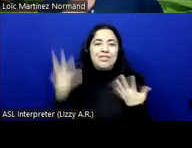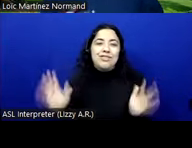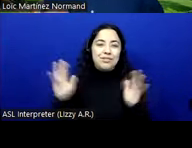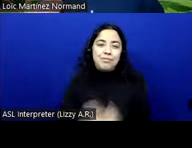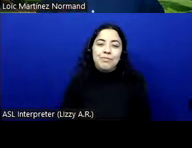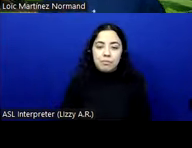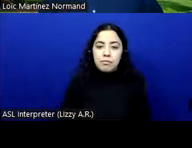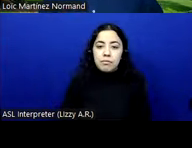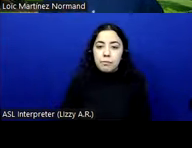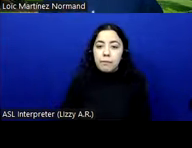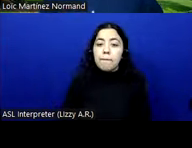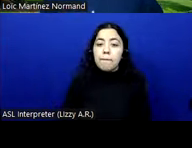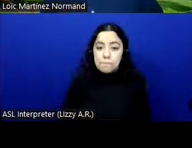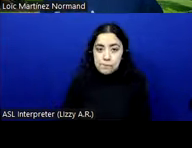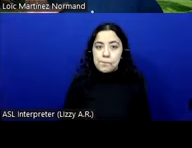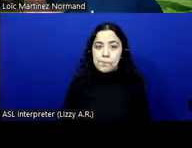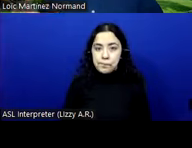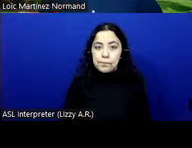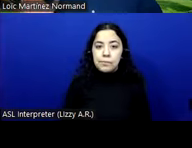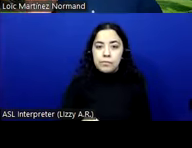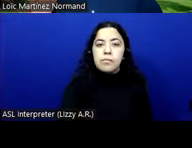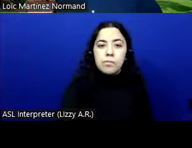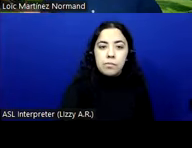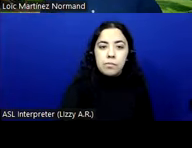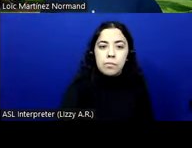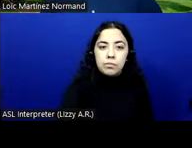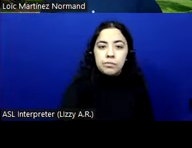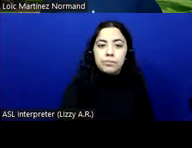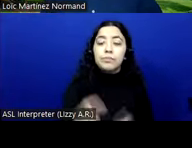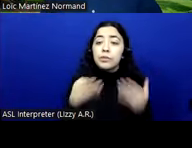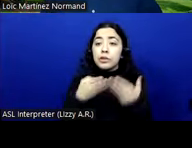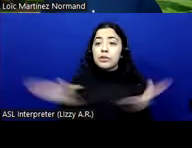So let's start with generic requirements. So this has requirements for any type of information and